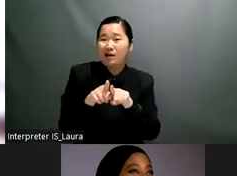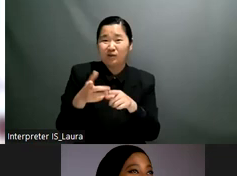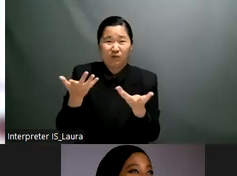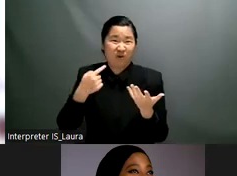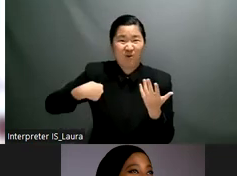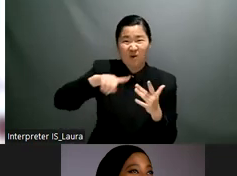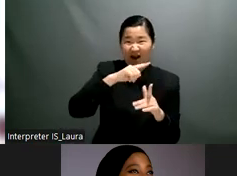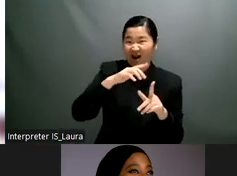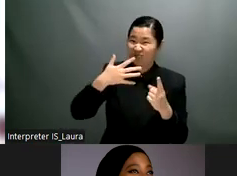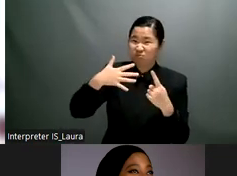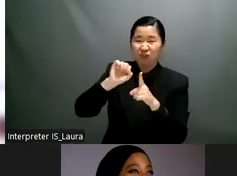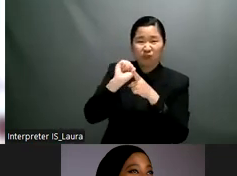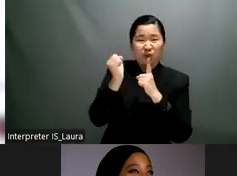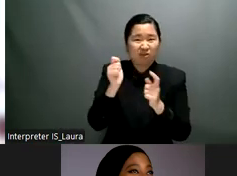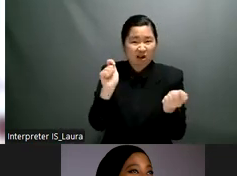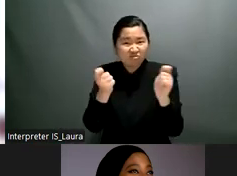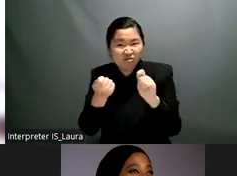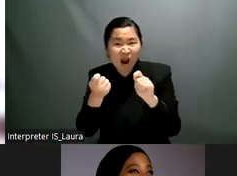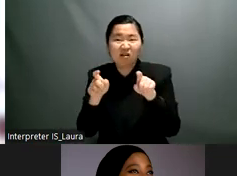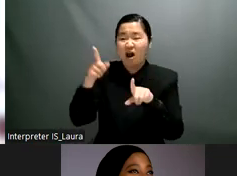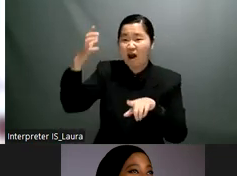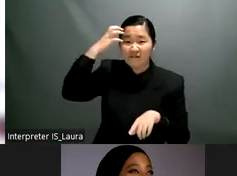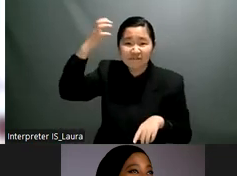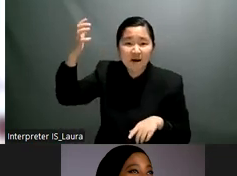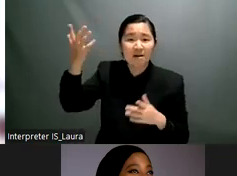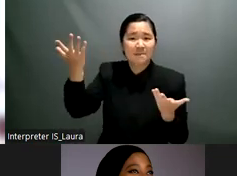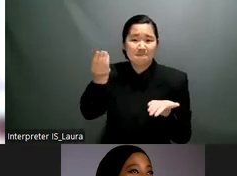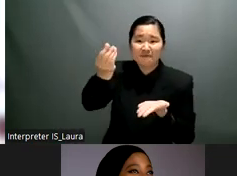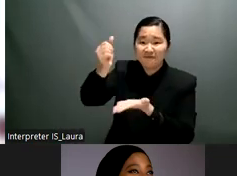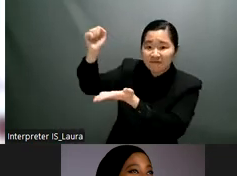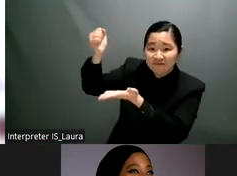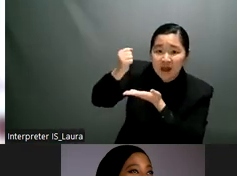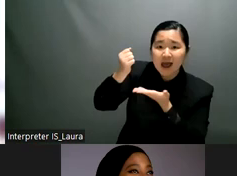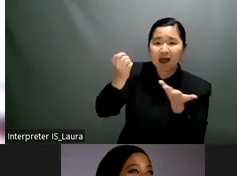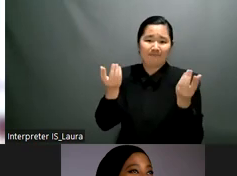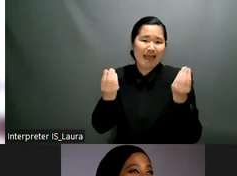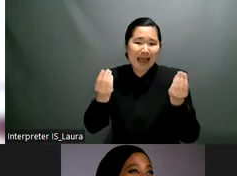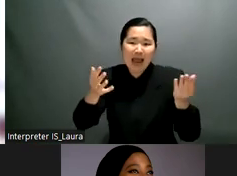can come to the new institutions this is a very dangerous trend that we want to cherish you today